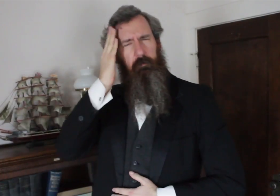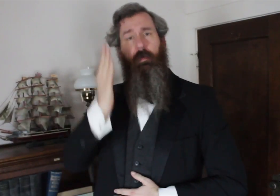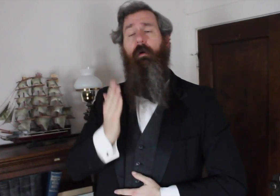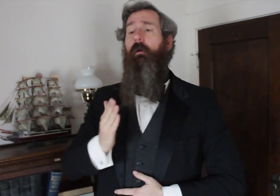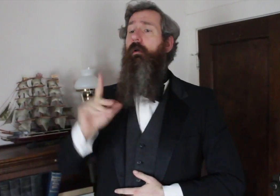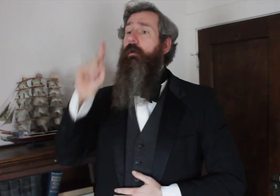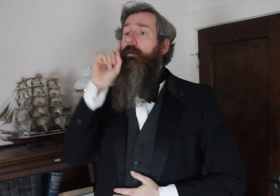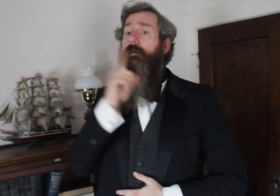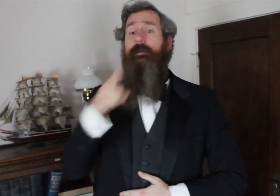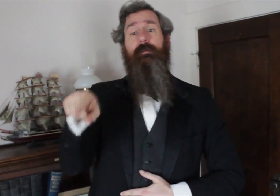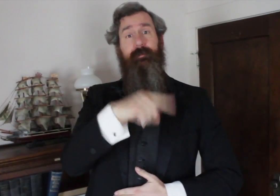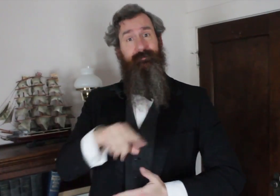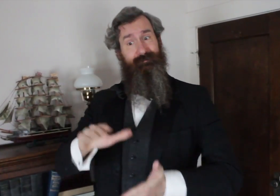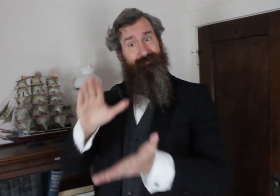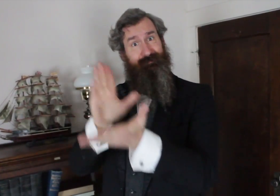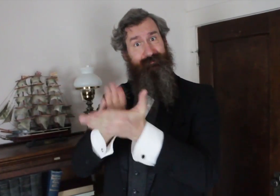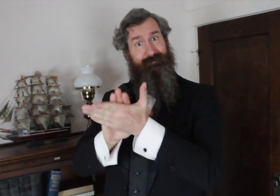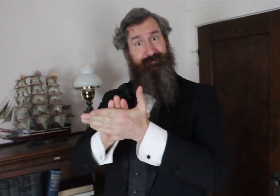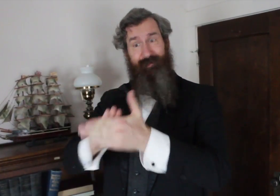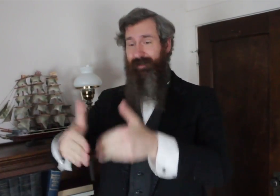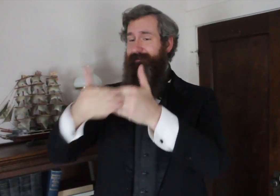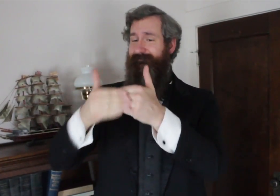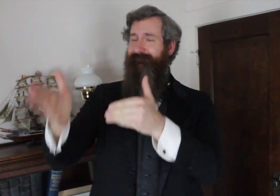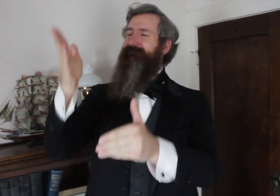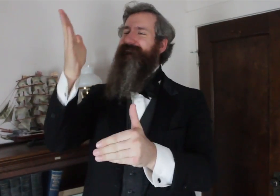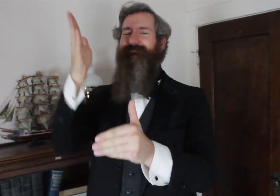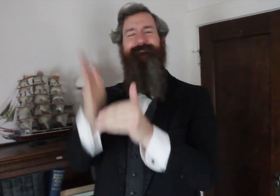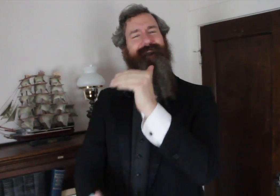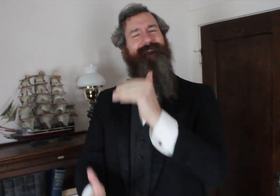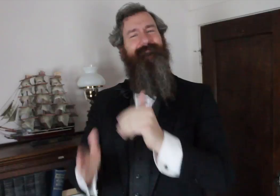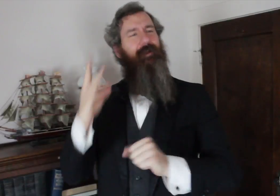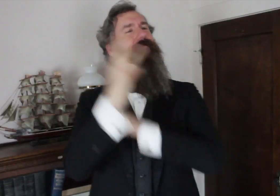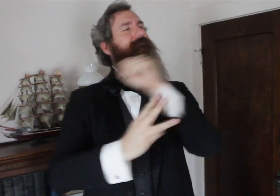It was generally known that deaf people, upon the graduation from school,